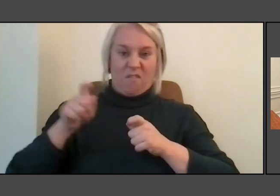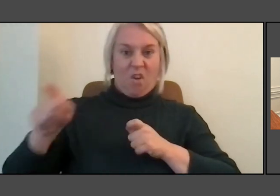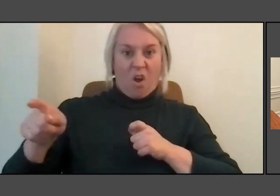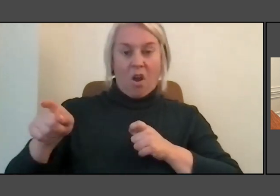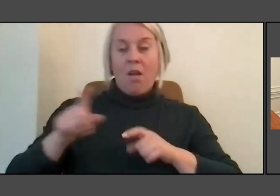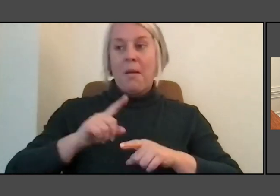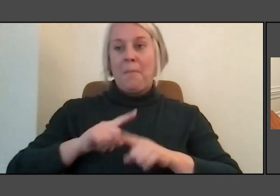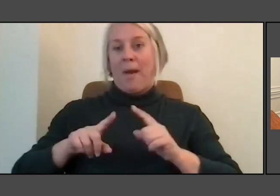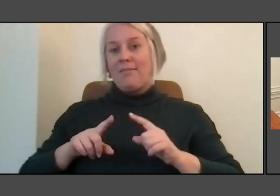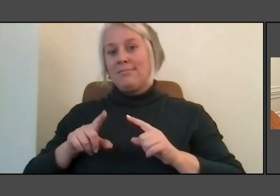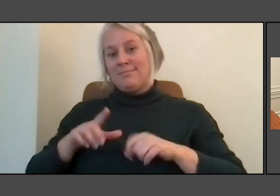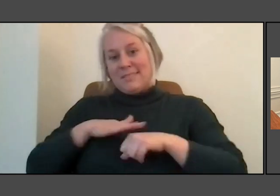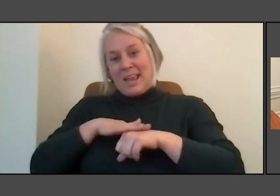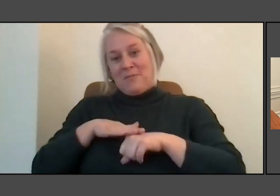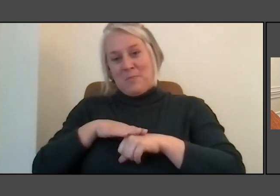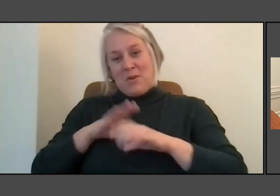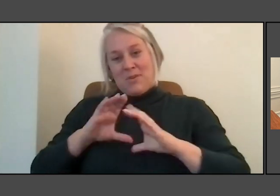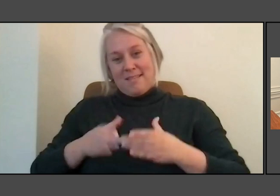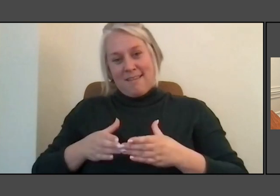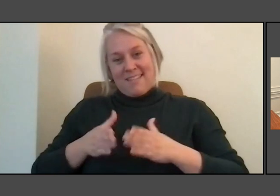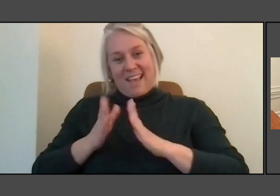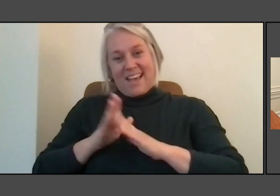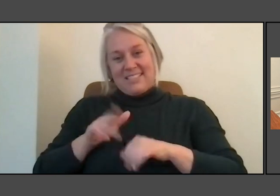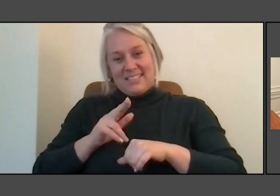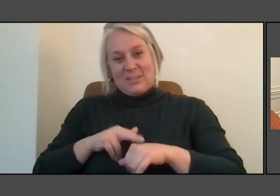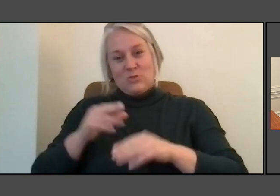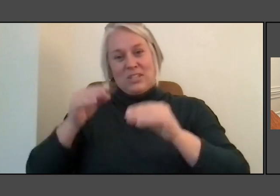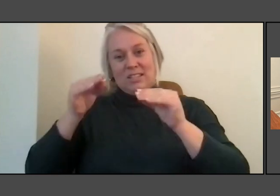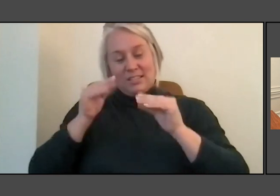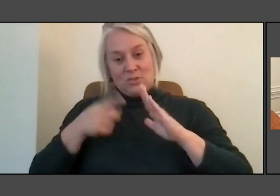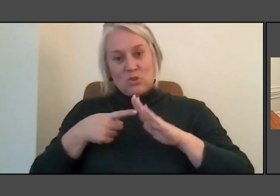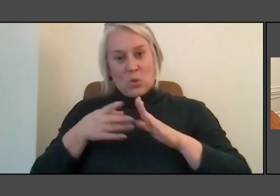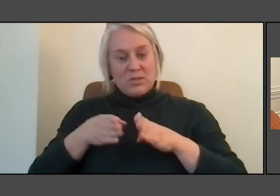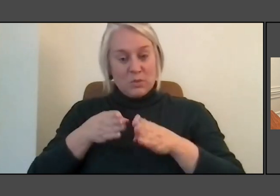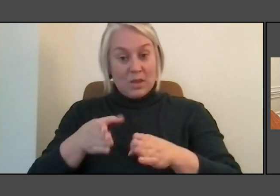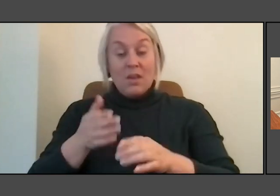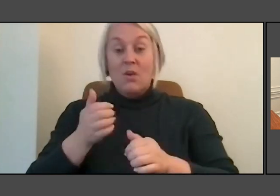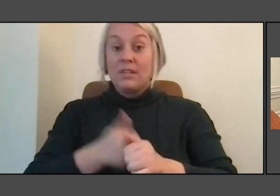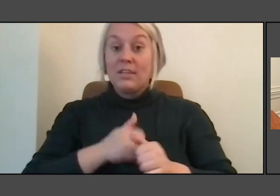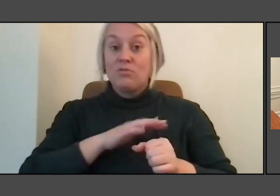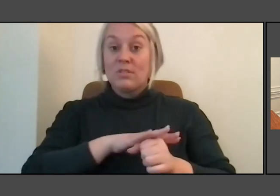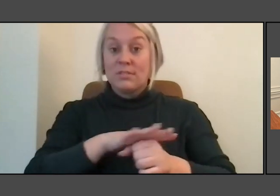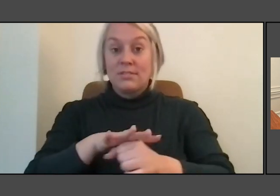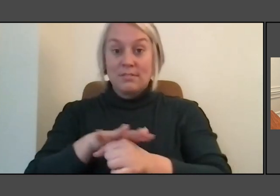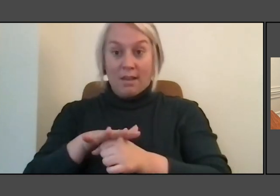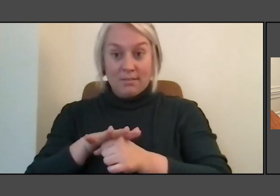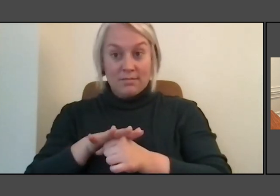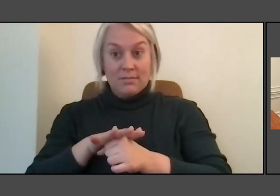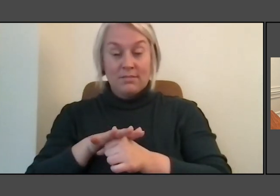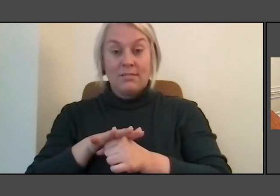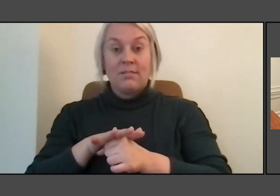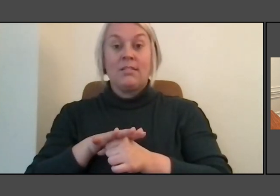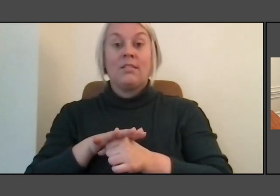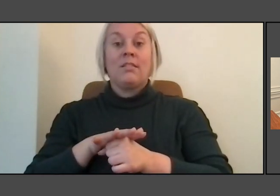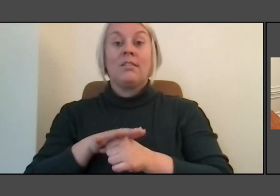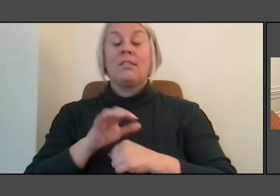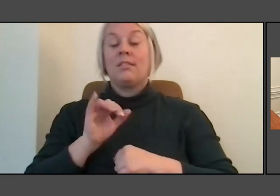So throughout each site, we were, in a way, the Confluence project we're actively engaged